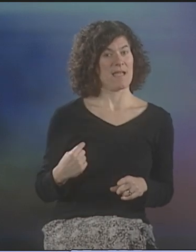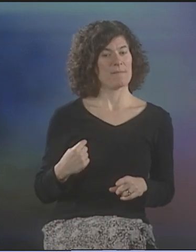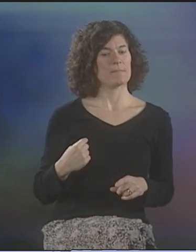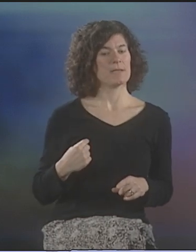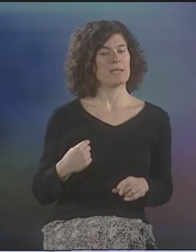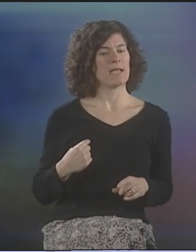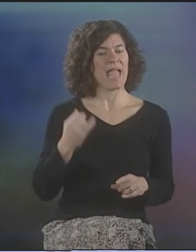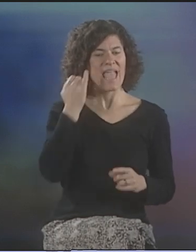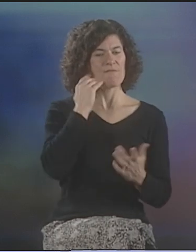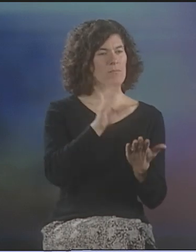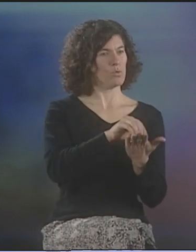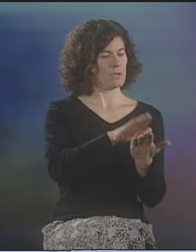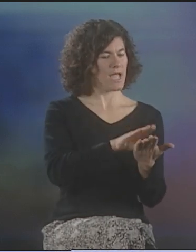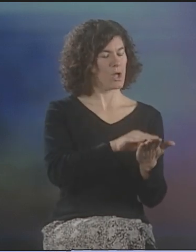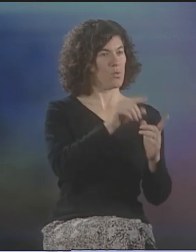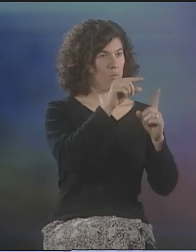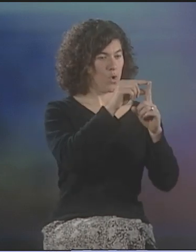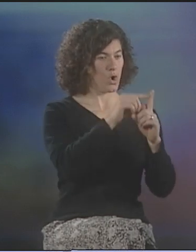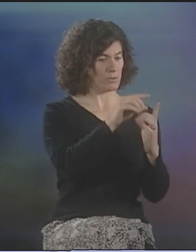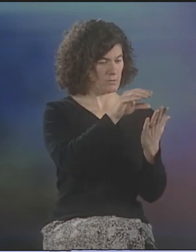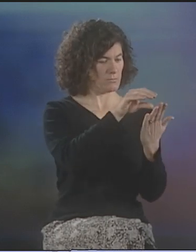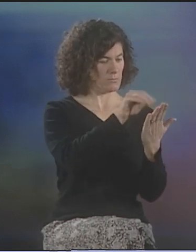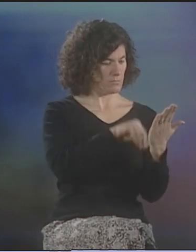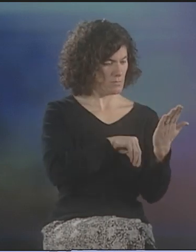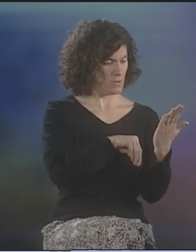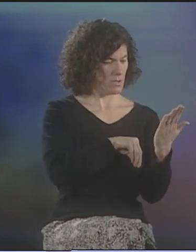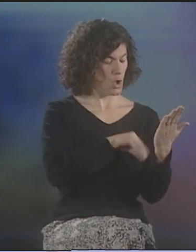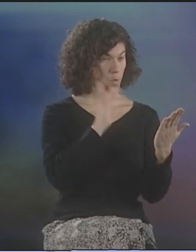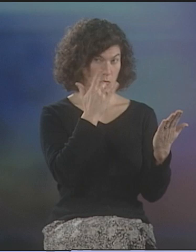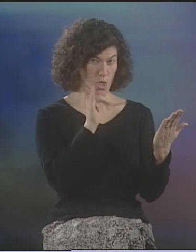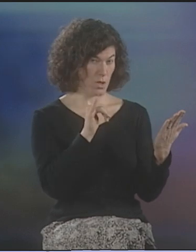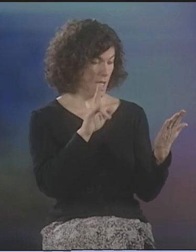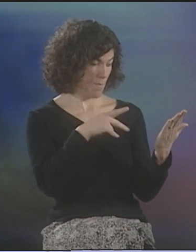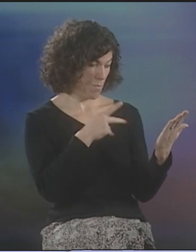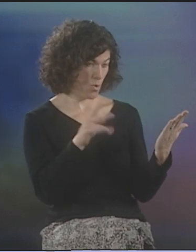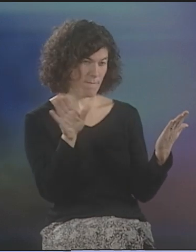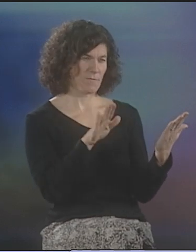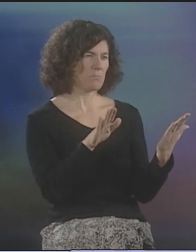BUT VOICING FOR DEBBIE, I WOULD WRITE DOWN THE WORDS,